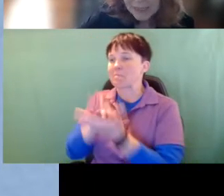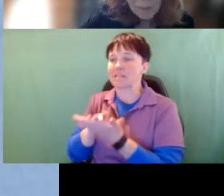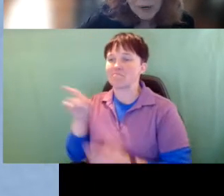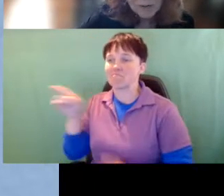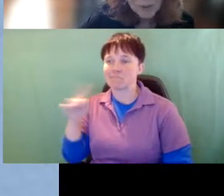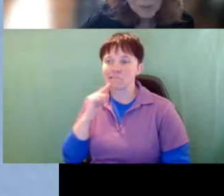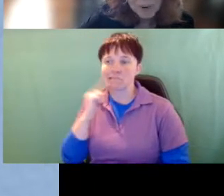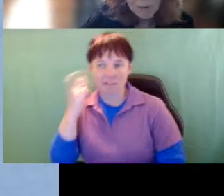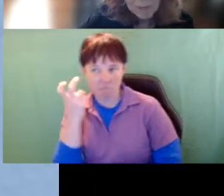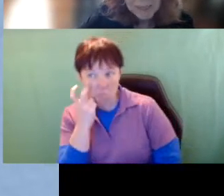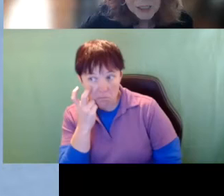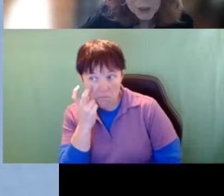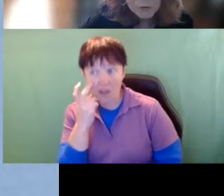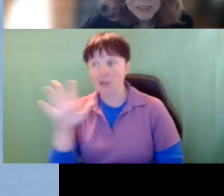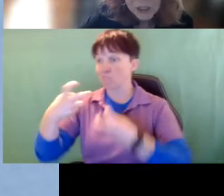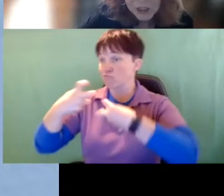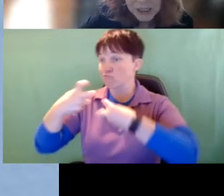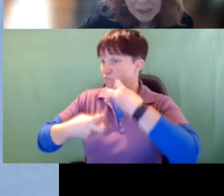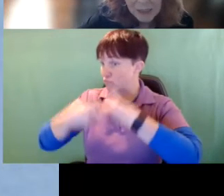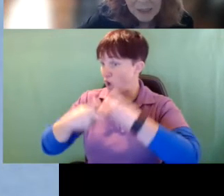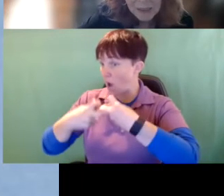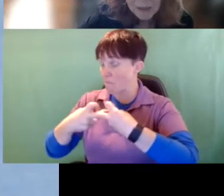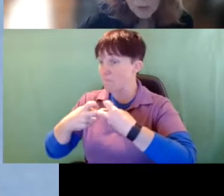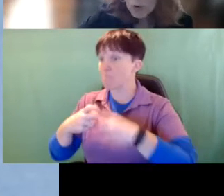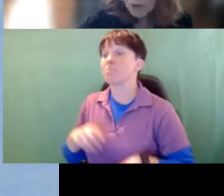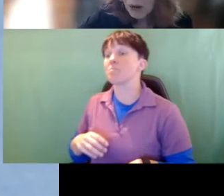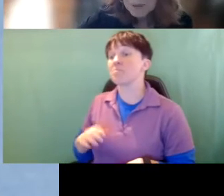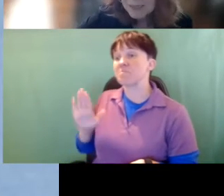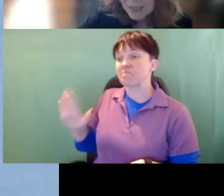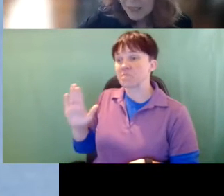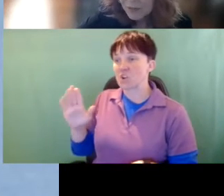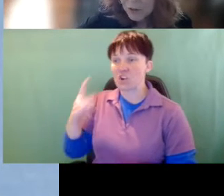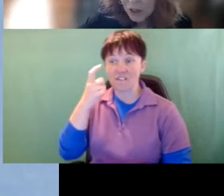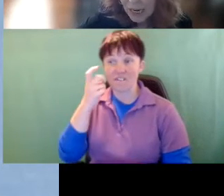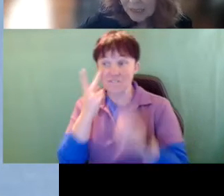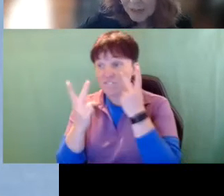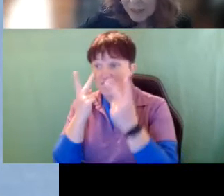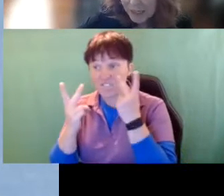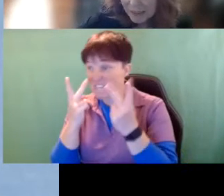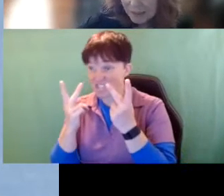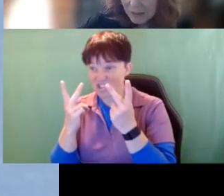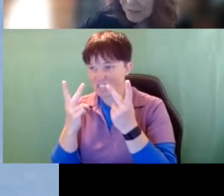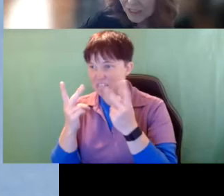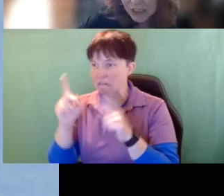However the problem is, her vision won’t compensate for her lack of hearing her vision